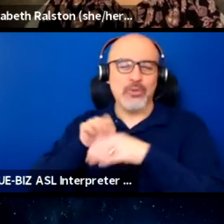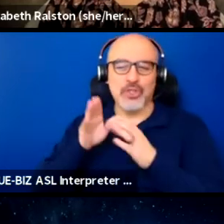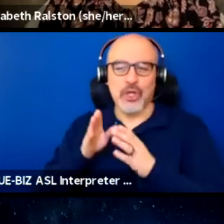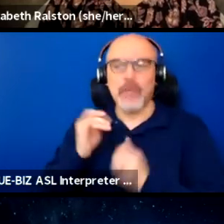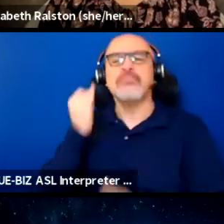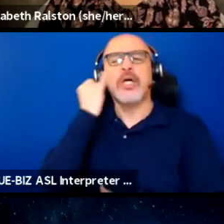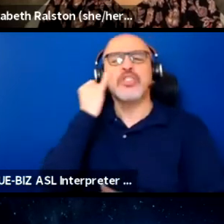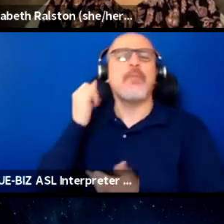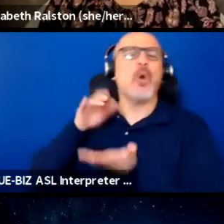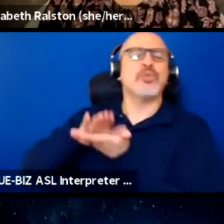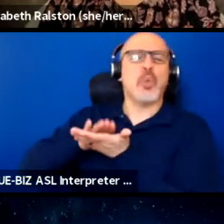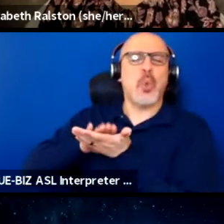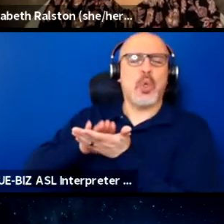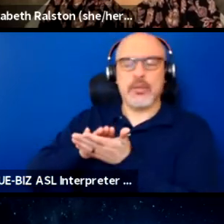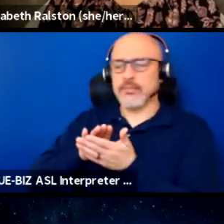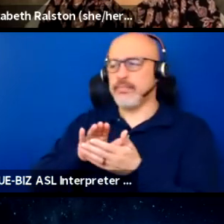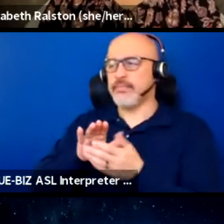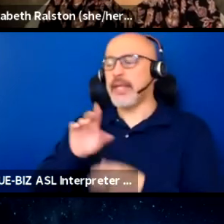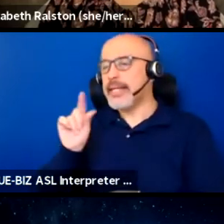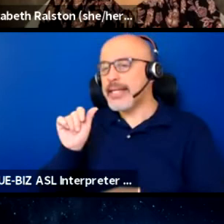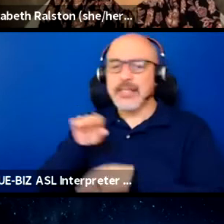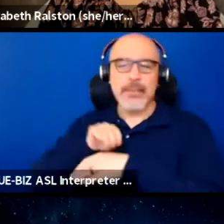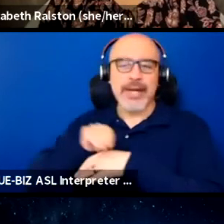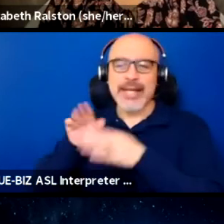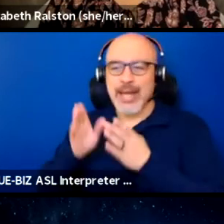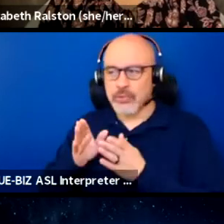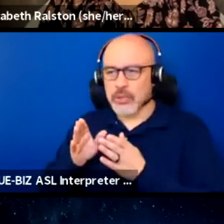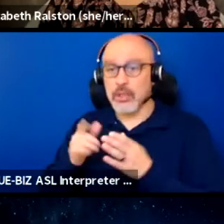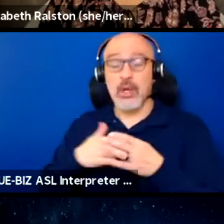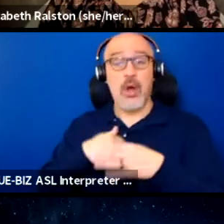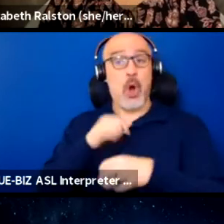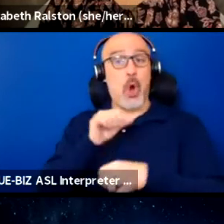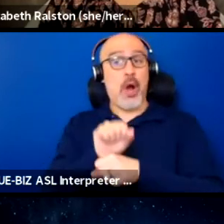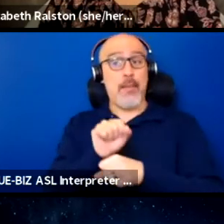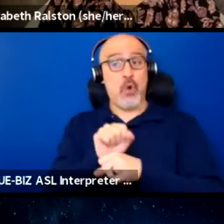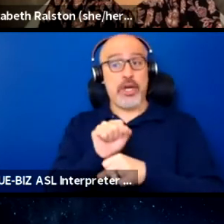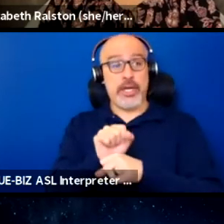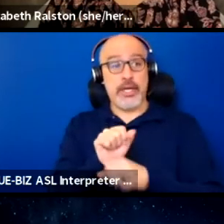or if I'm working in an environment, I just, excuse me,